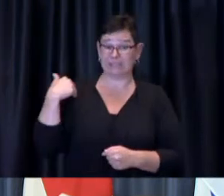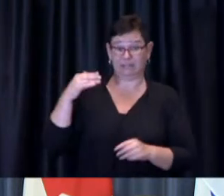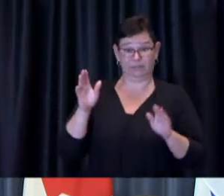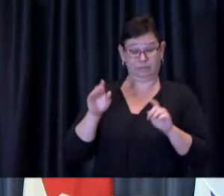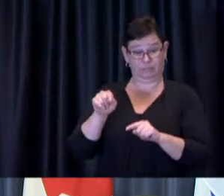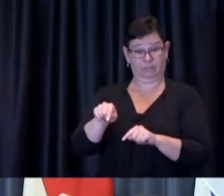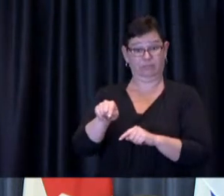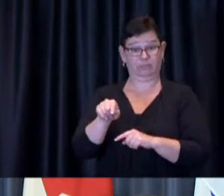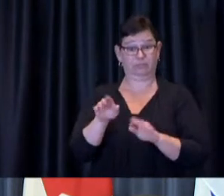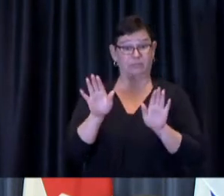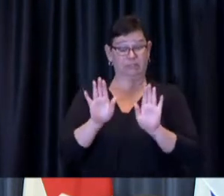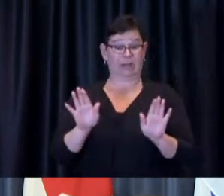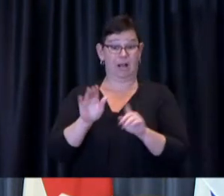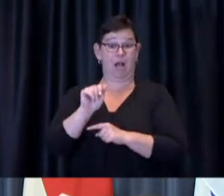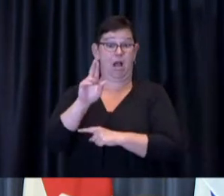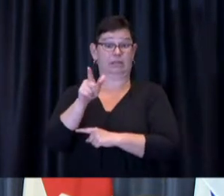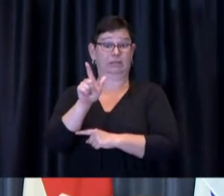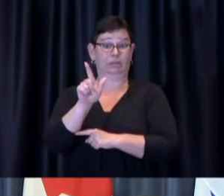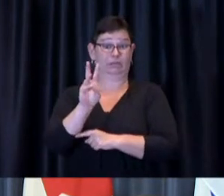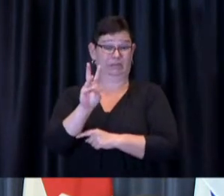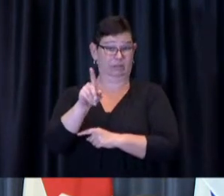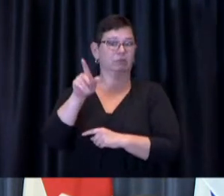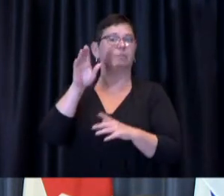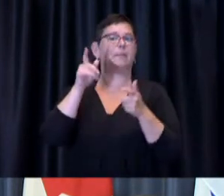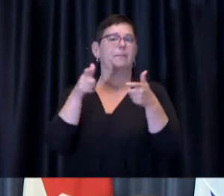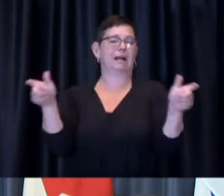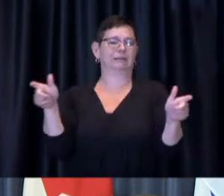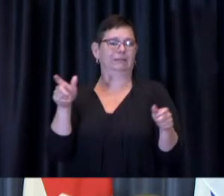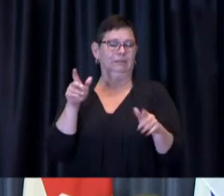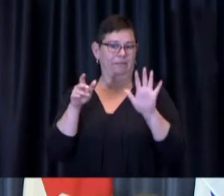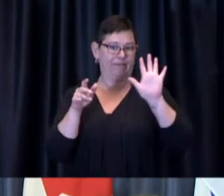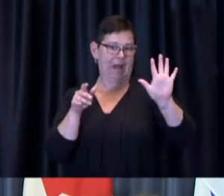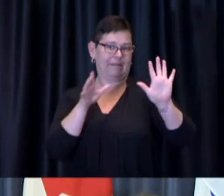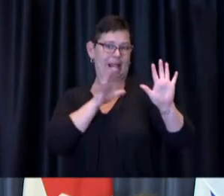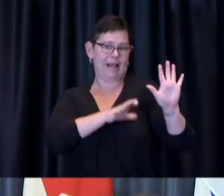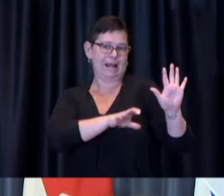we will close five of the nine City-operated mass immunization clinics,